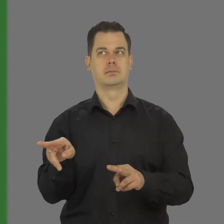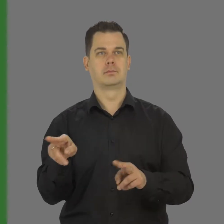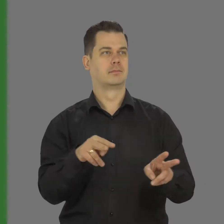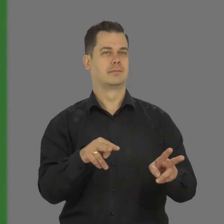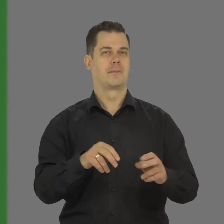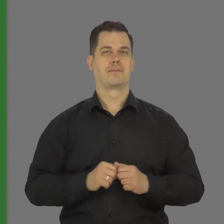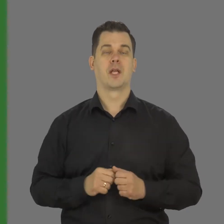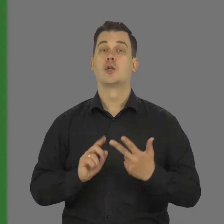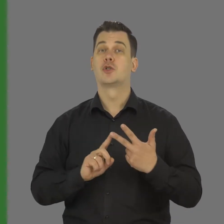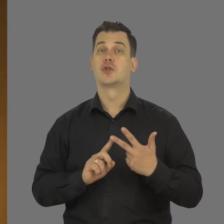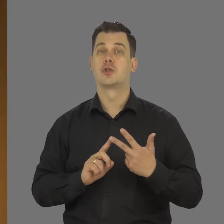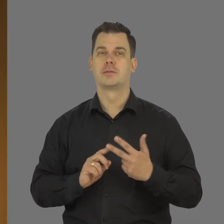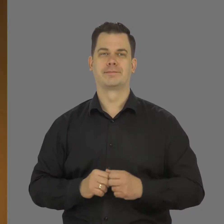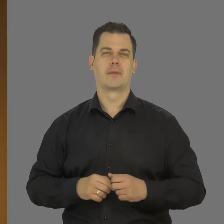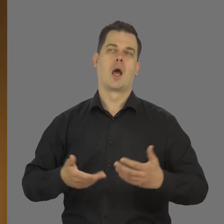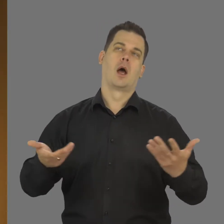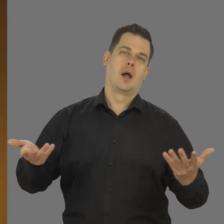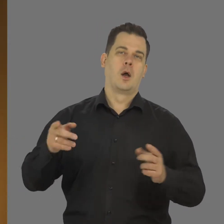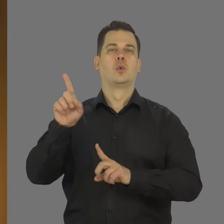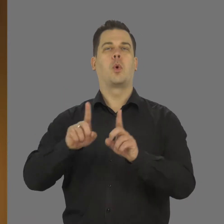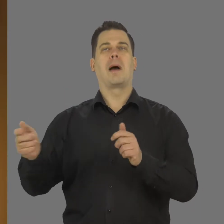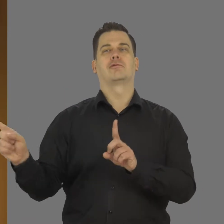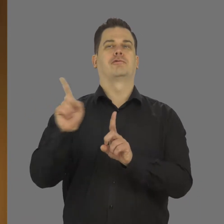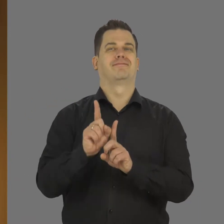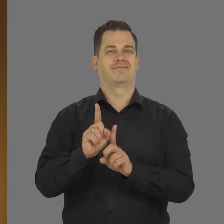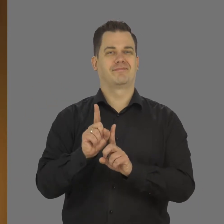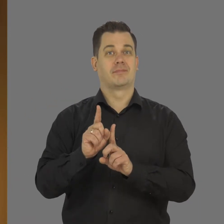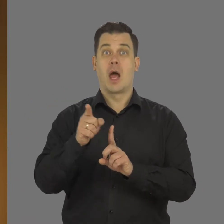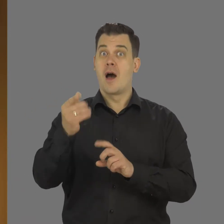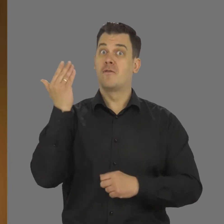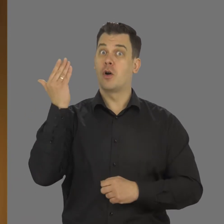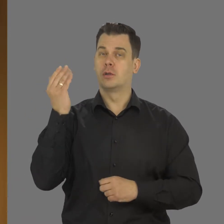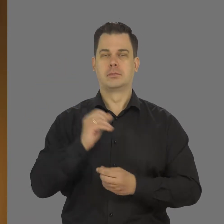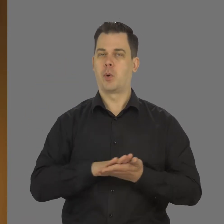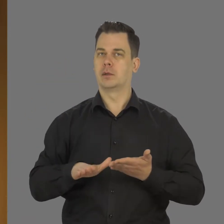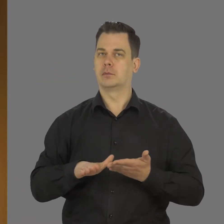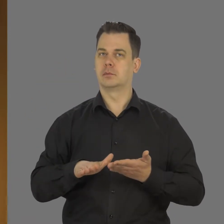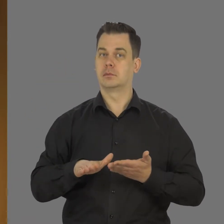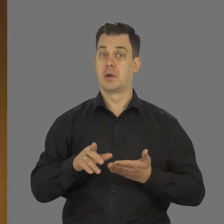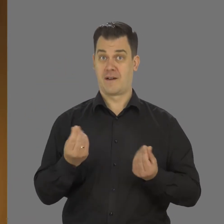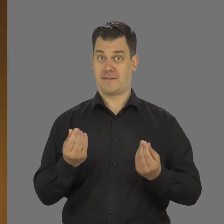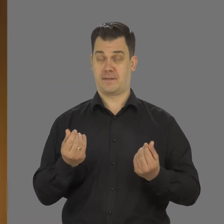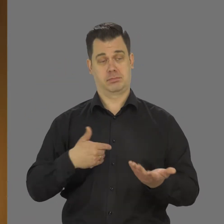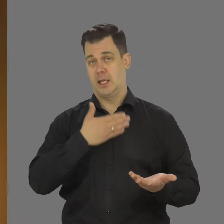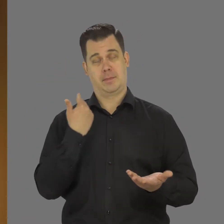Excuse # 3: "Okay, the interpretor can come, but only as a volunteer - we haven’t included it in the budget. "